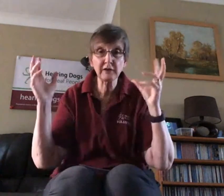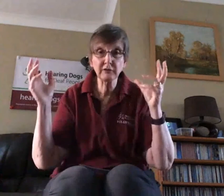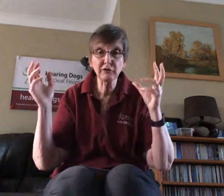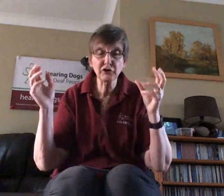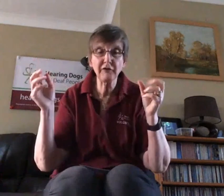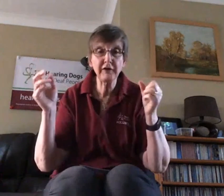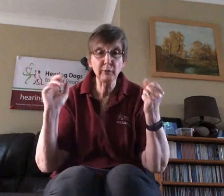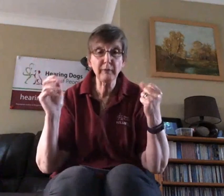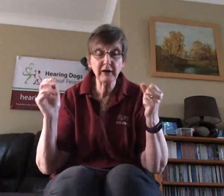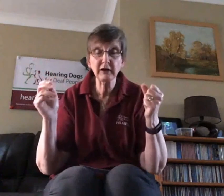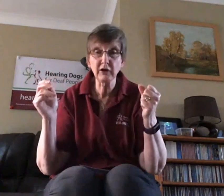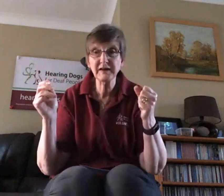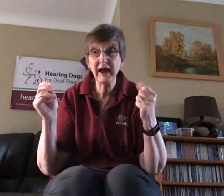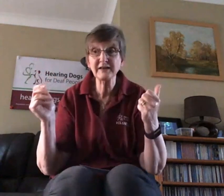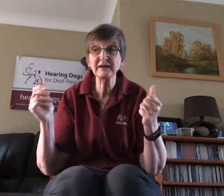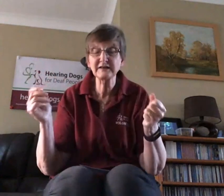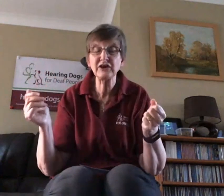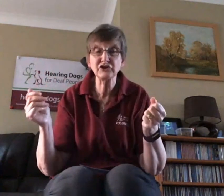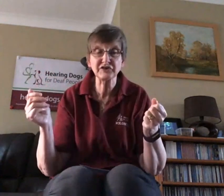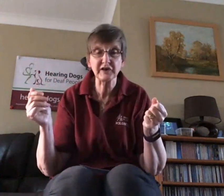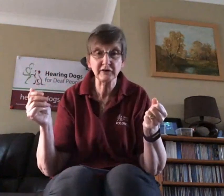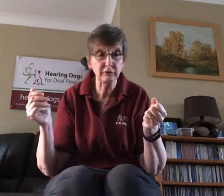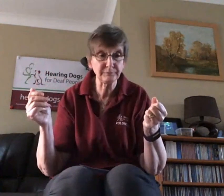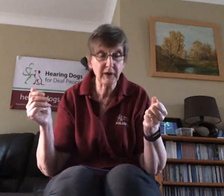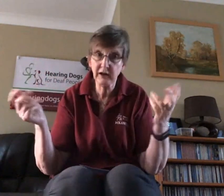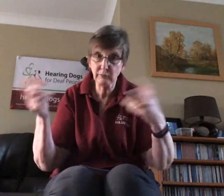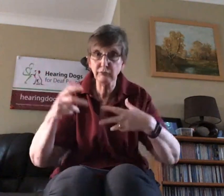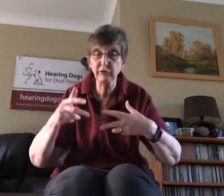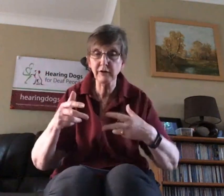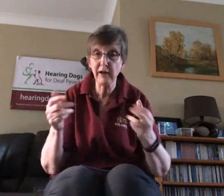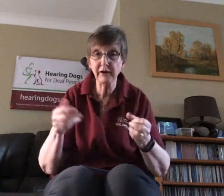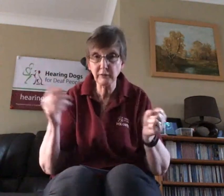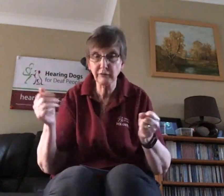goes off he will recognize that as the 'danger signal' and he will run around he will find